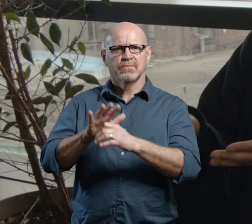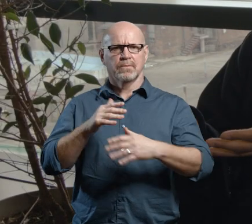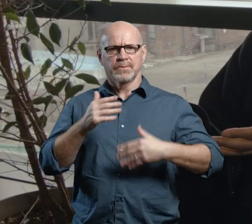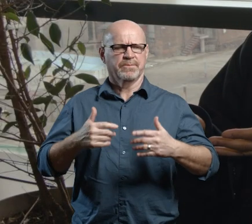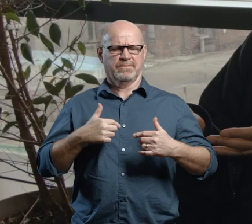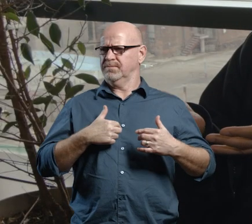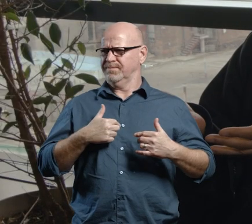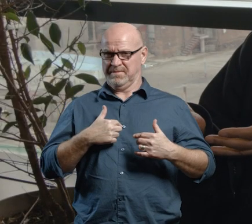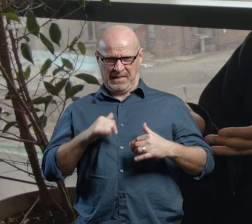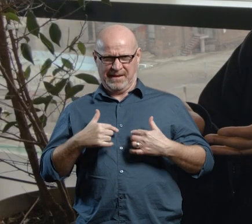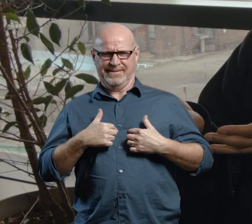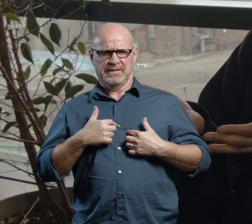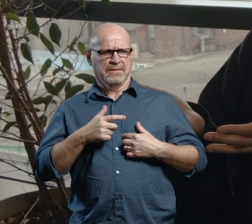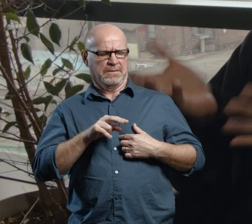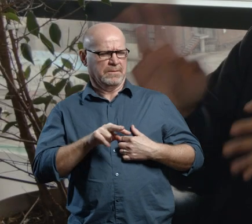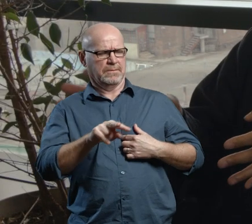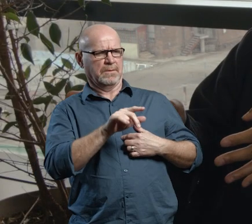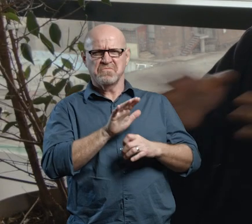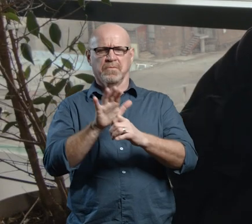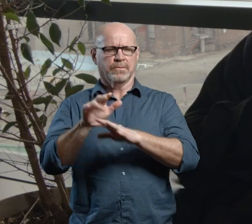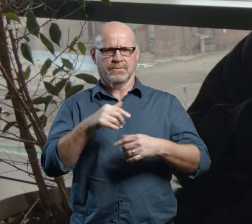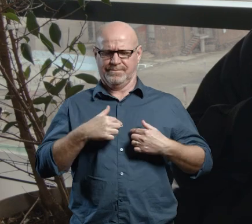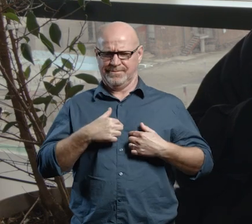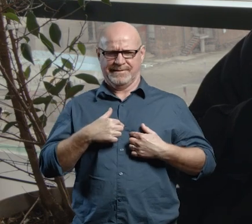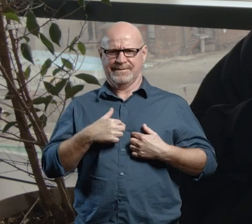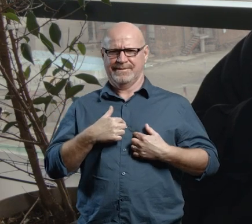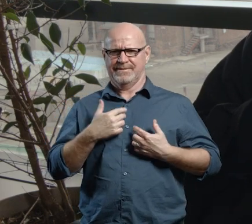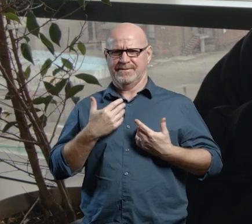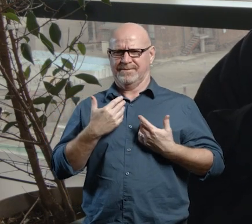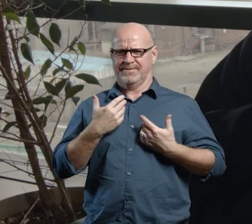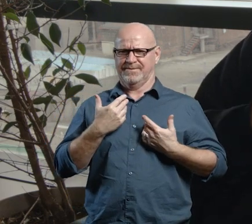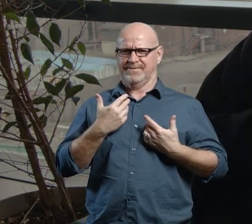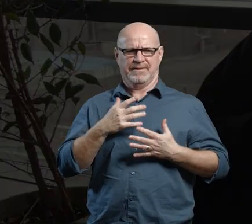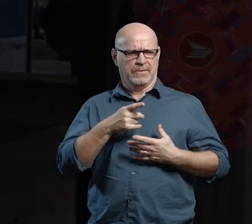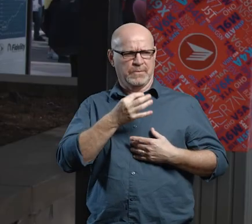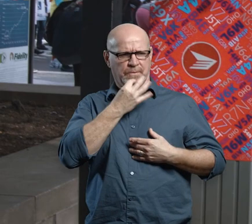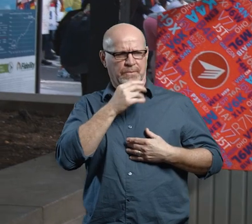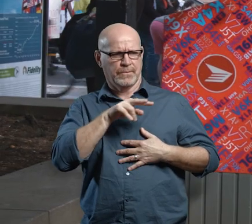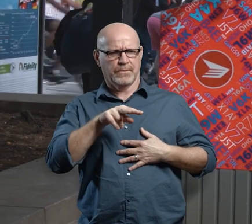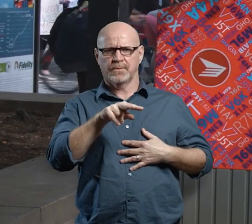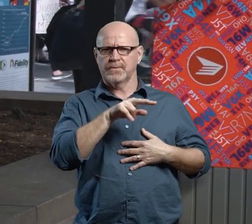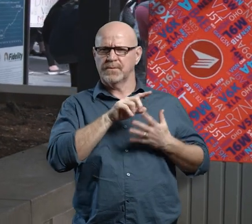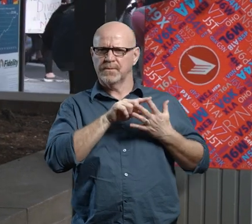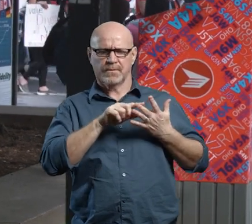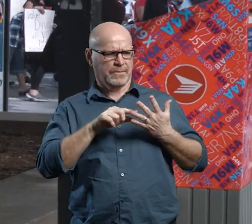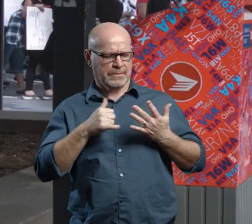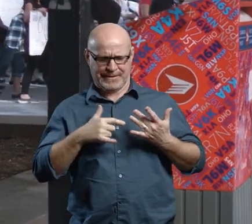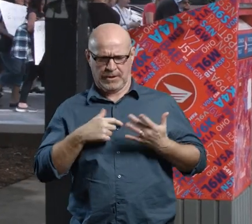I didn’t see myself doing it; I just thought, "Oh, these were the ones that always did it>" They were doing it and I was just learning about it. I didn't think I could do it. I got just tired of the barriers that I was